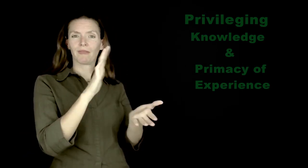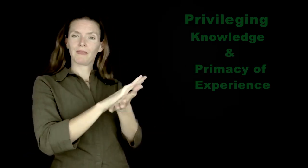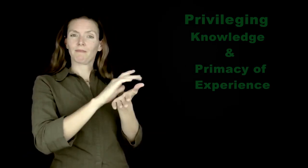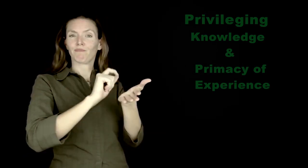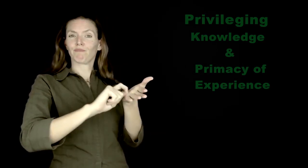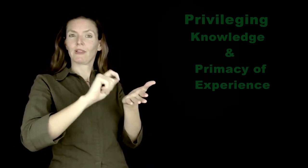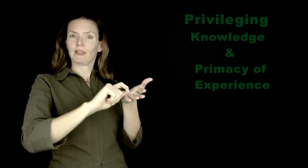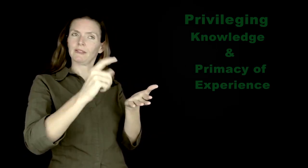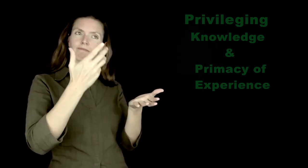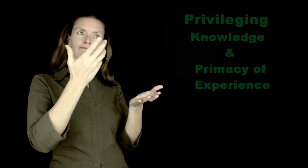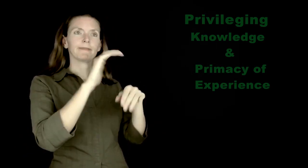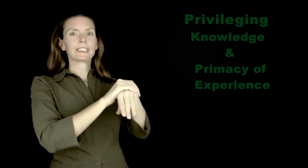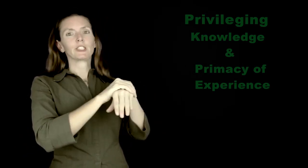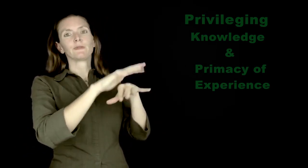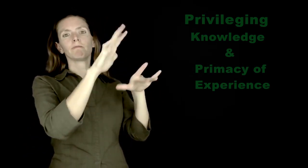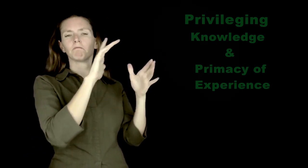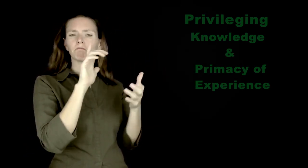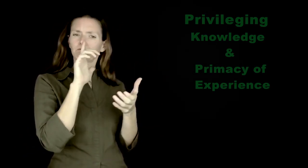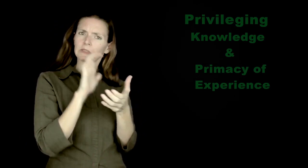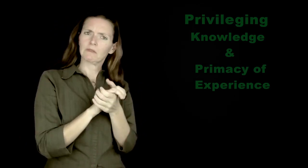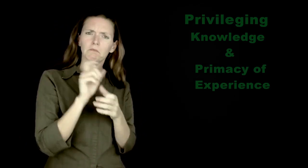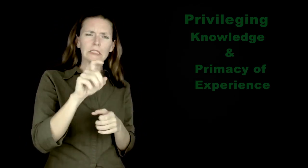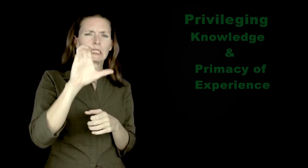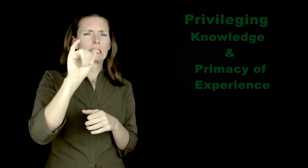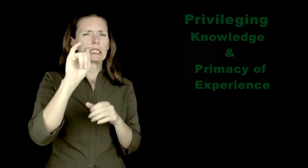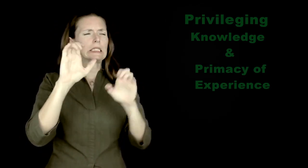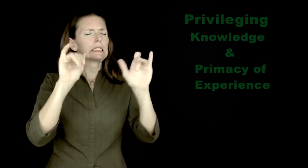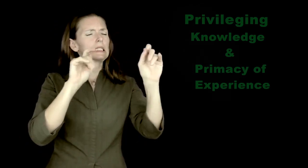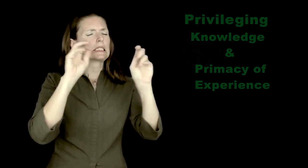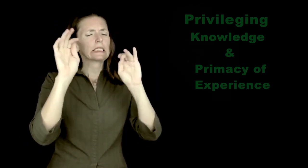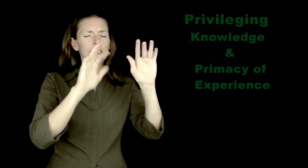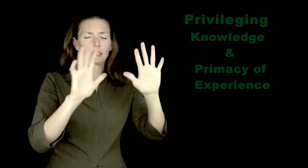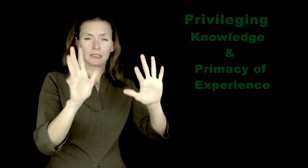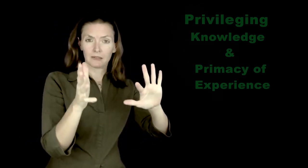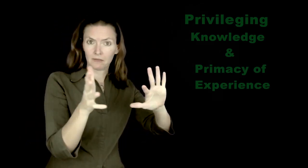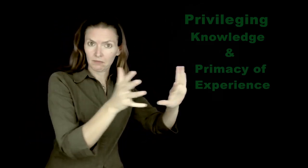The academic English writing culture is deeply rooted in citing other people's work.